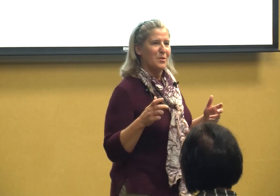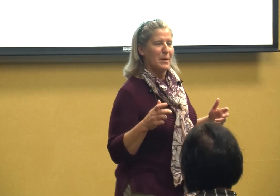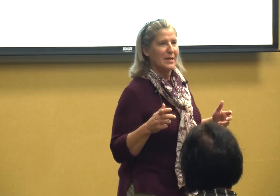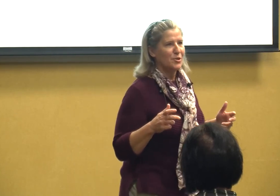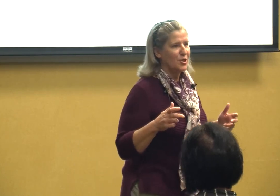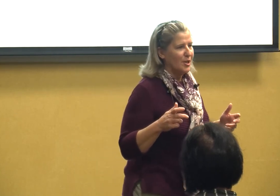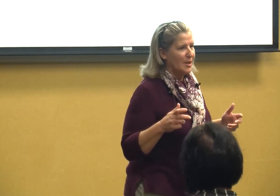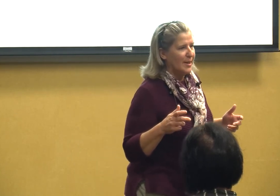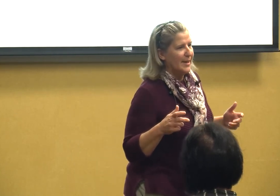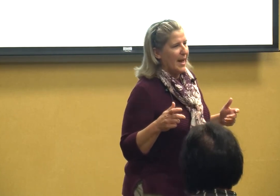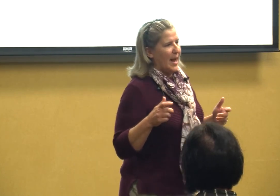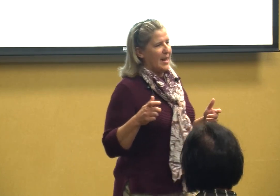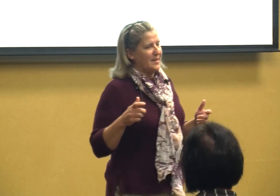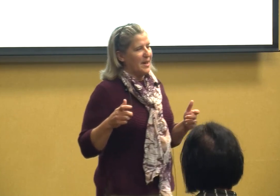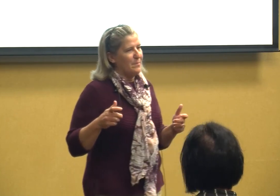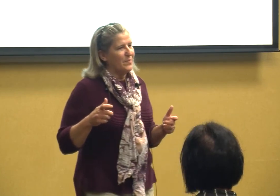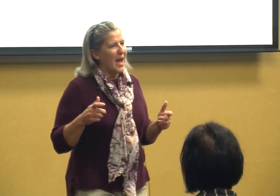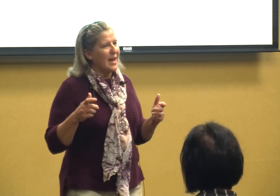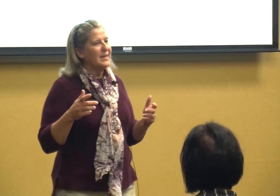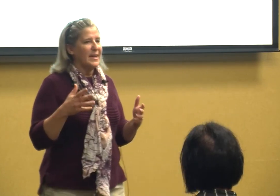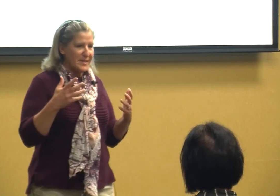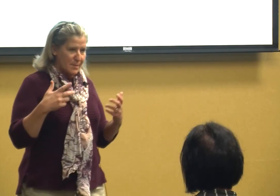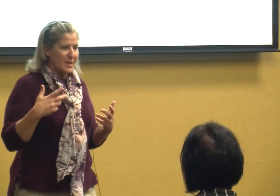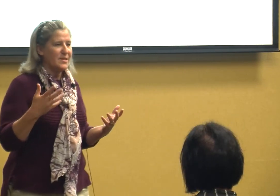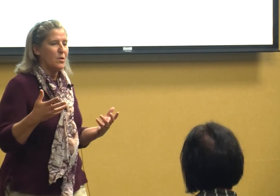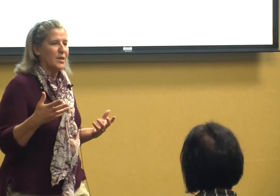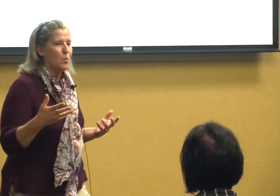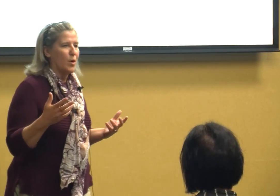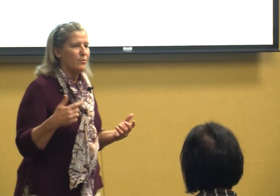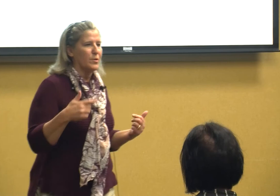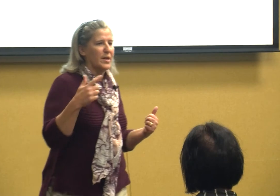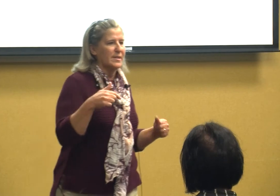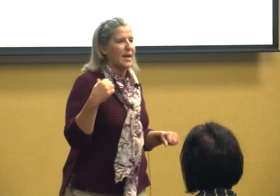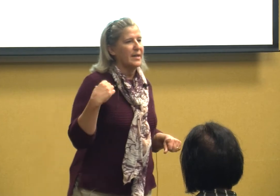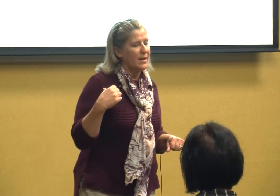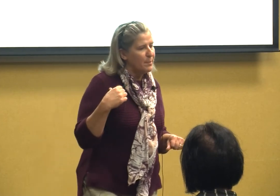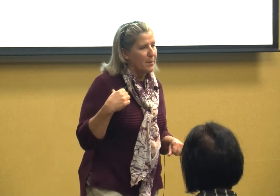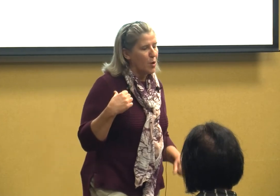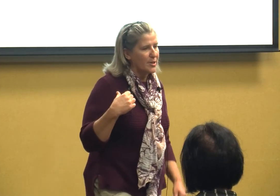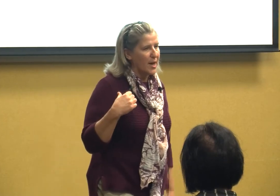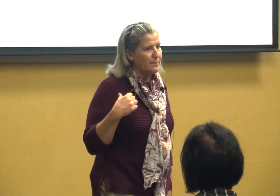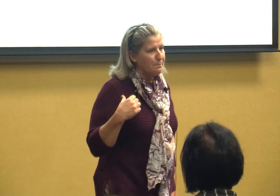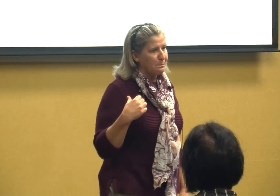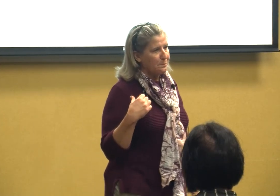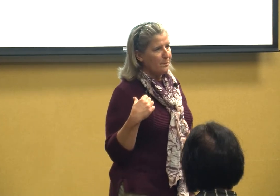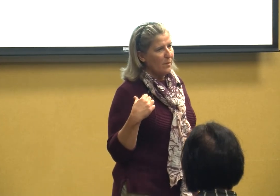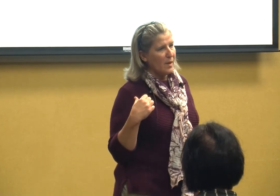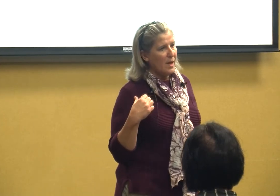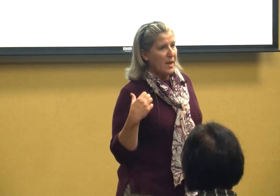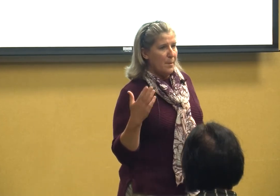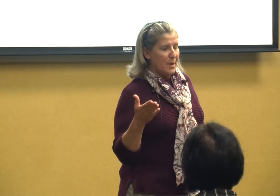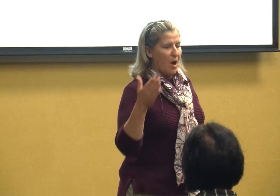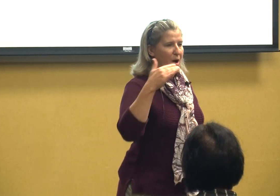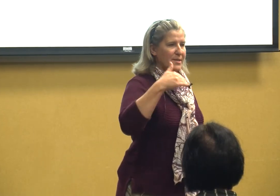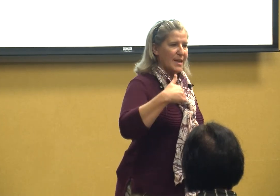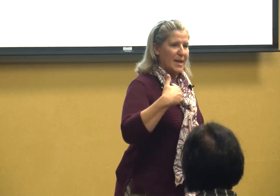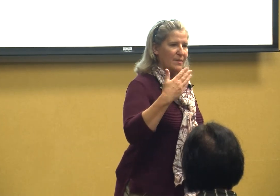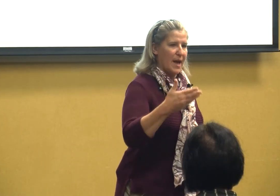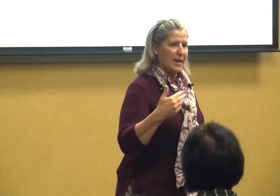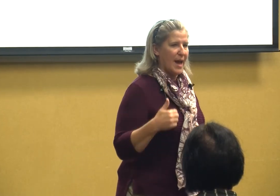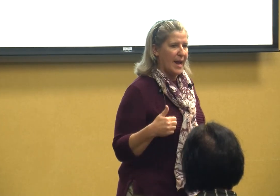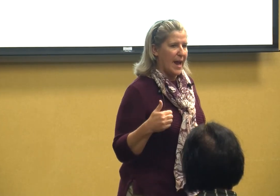the bench and I did some consulting work for the Kentucky deafblind project because in that I had